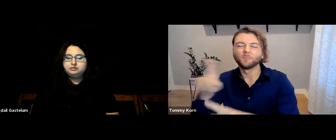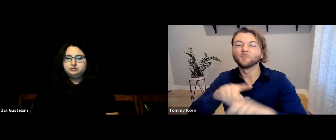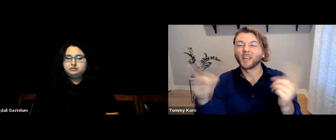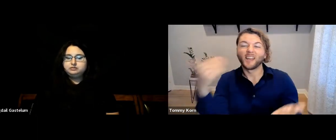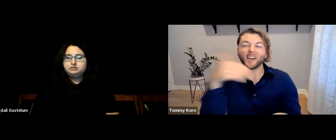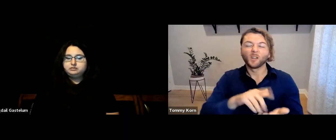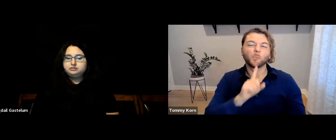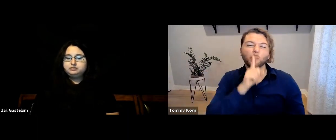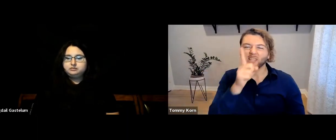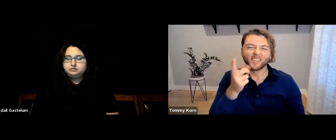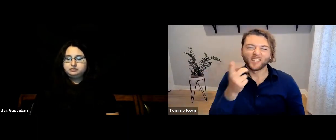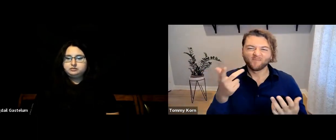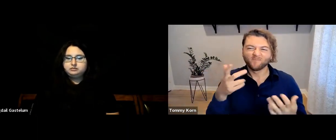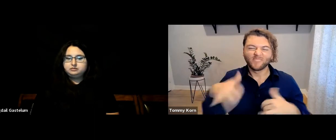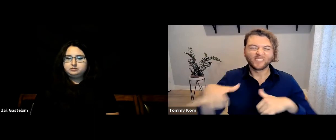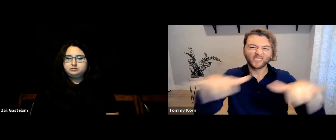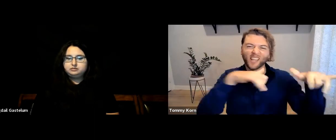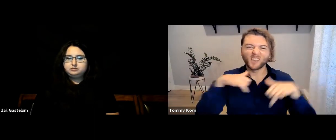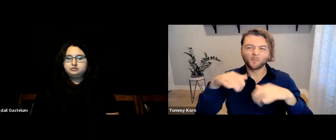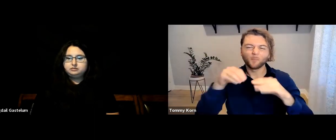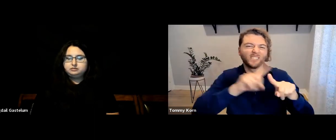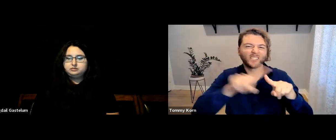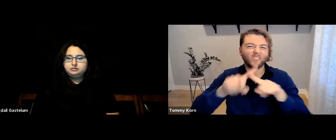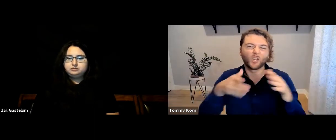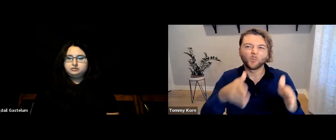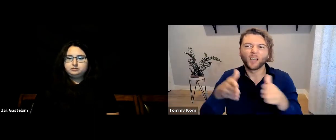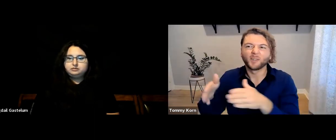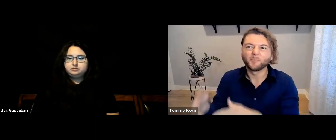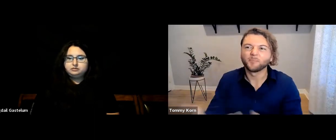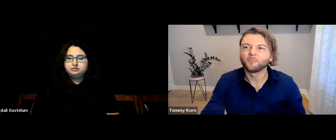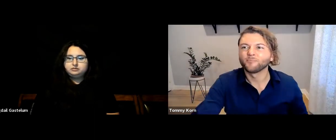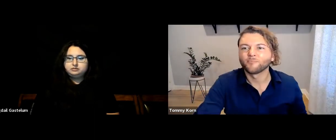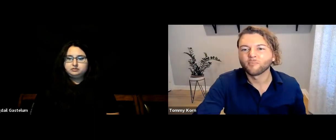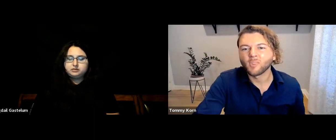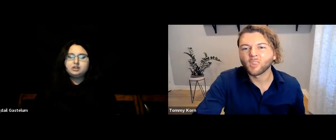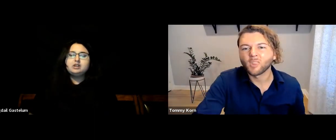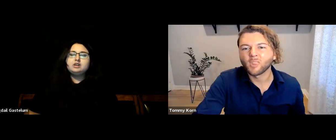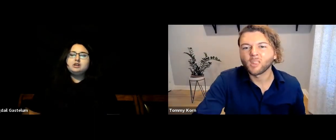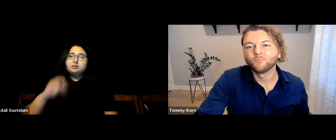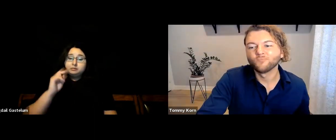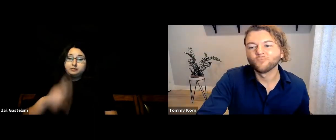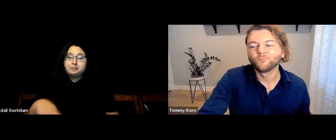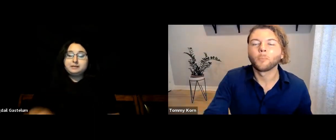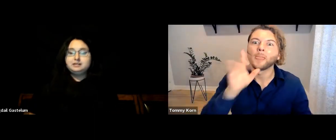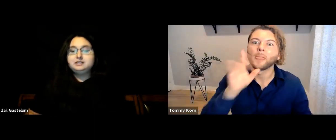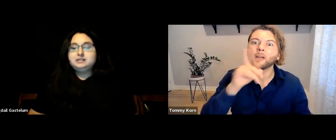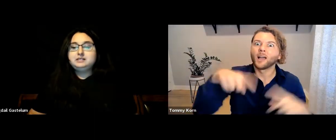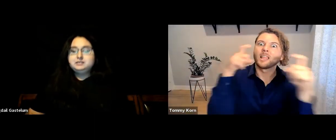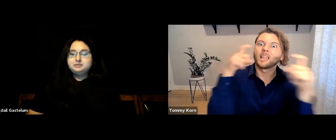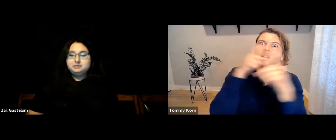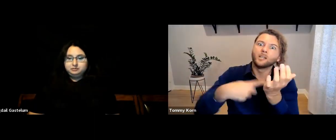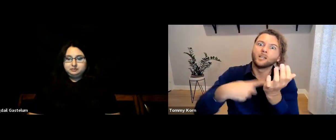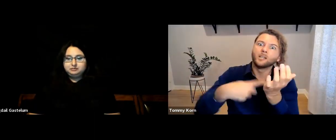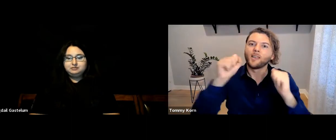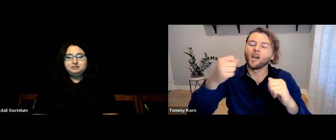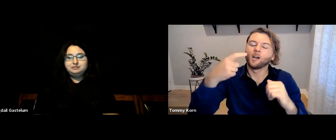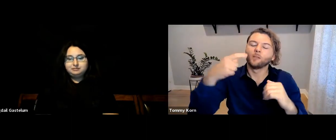but really, we’re the same, just in different ways. [Bigdail] Okay-- [Tommy] Indeed, it’s a complex topic to discuss